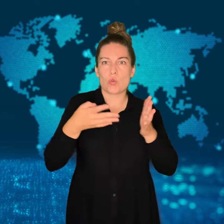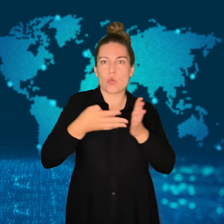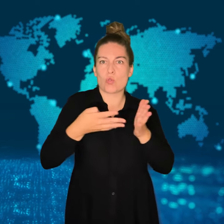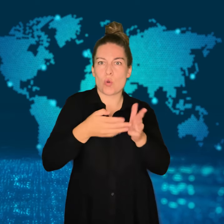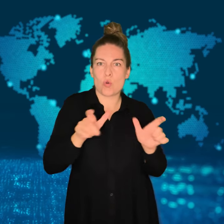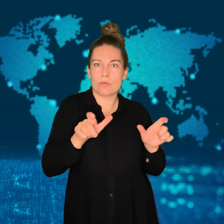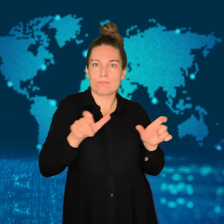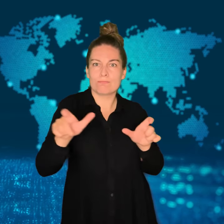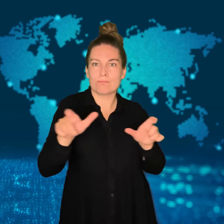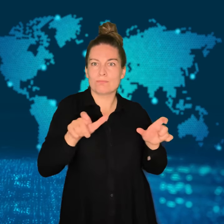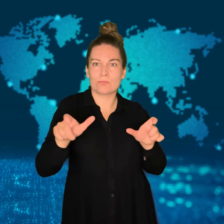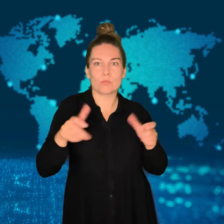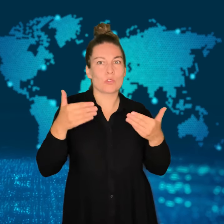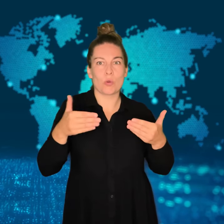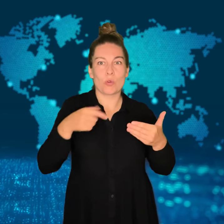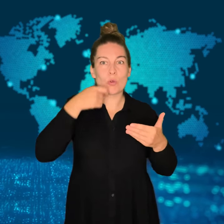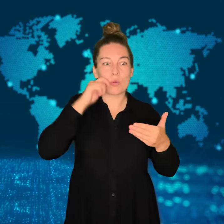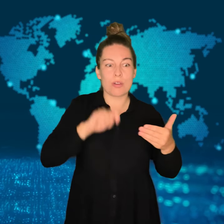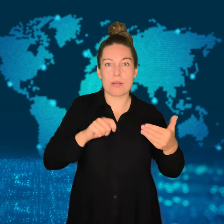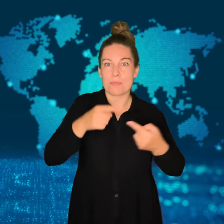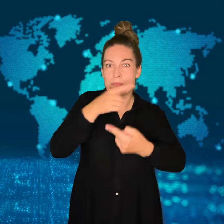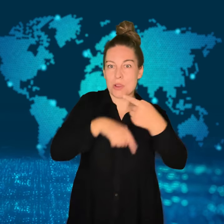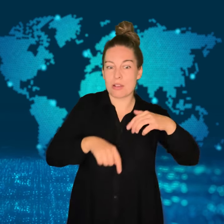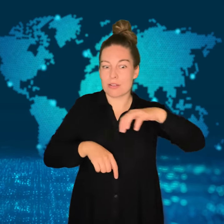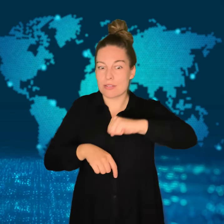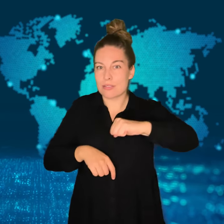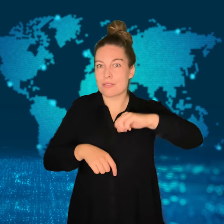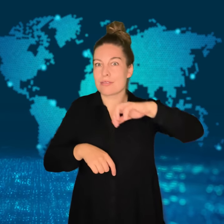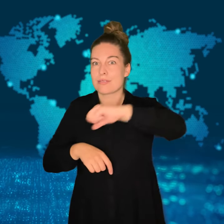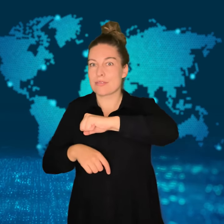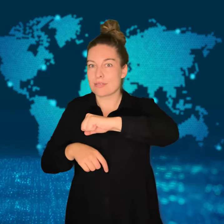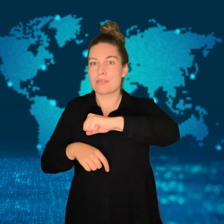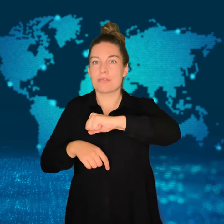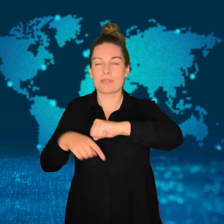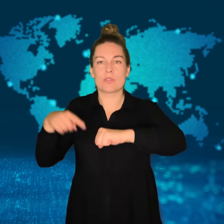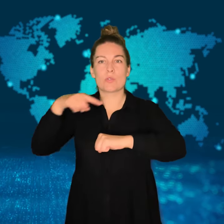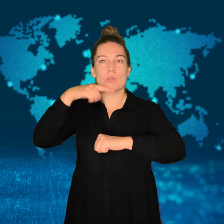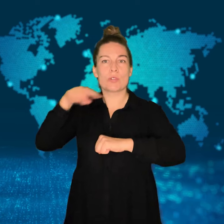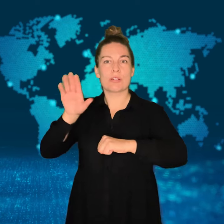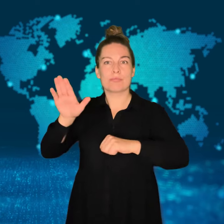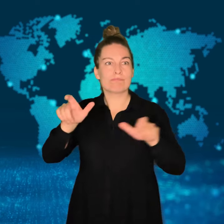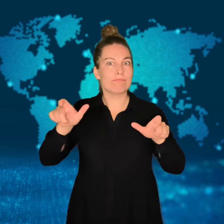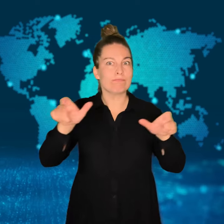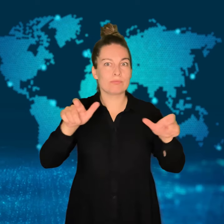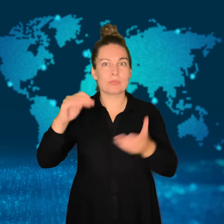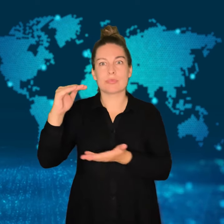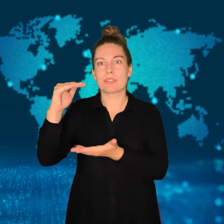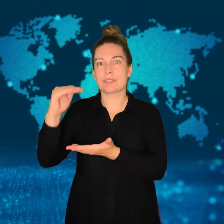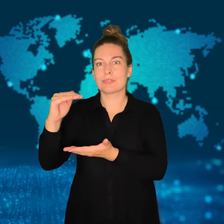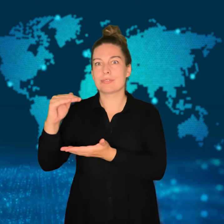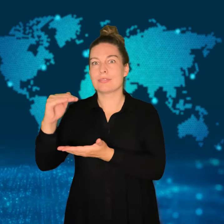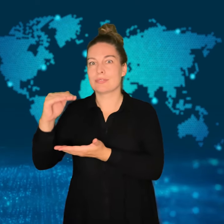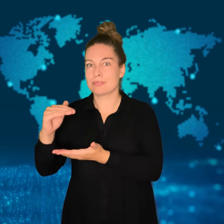and has lessened Russia's control of the Black Sea.